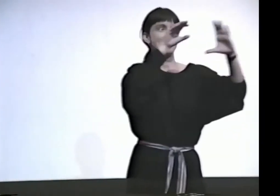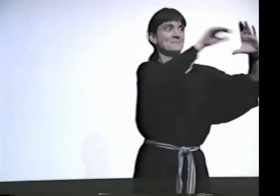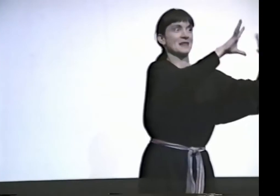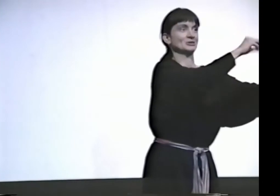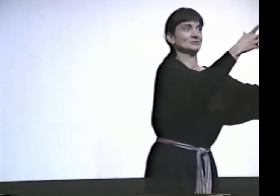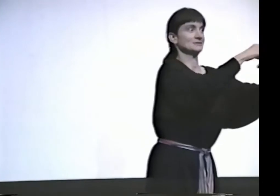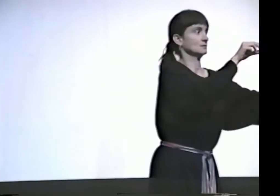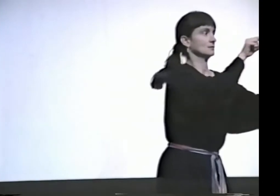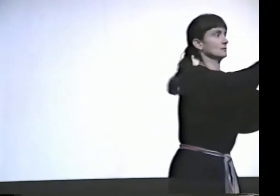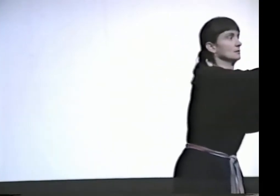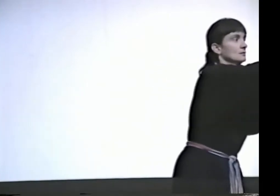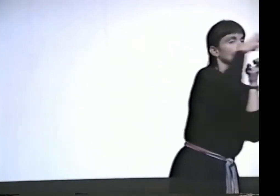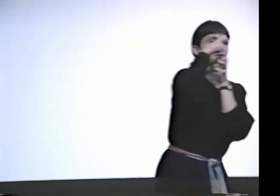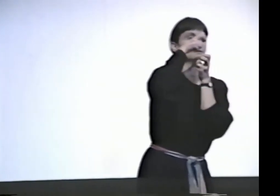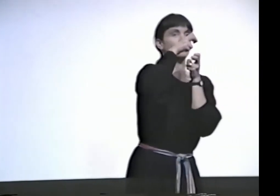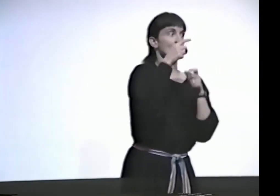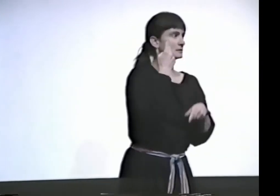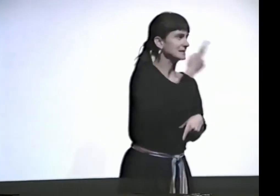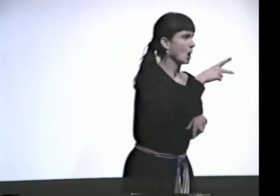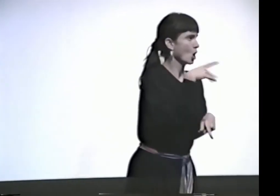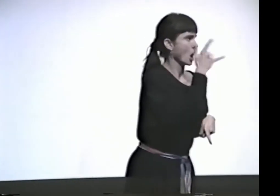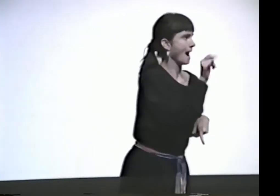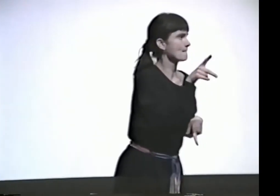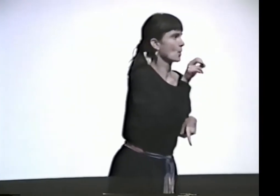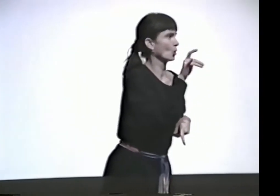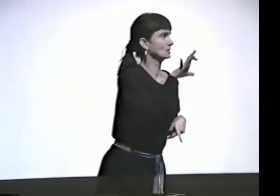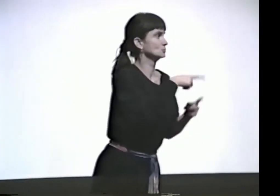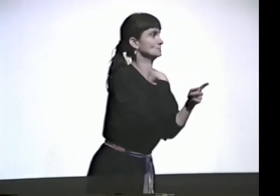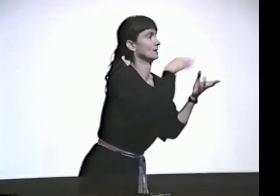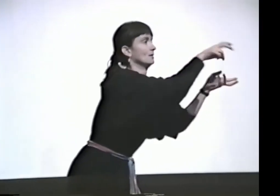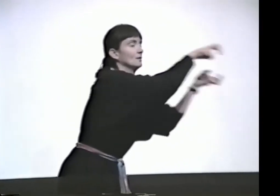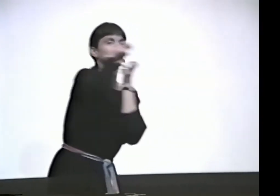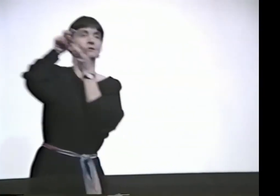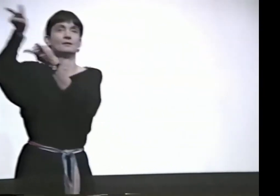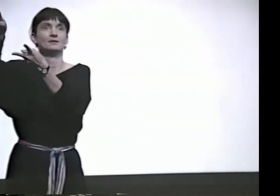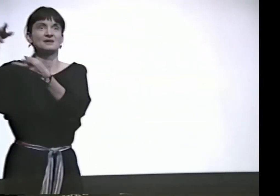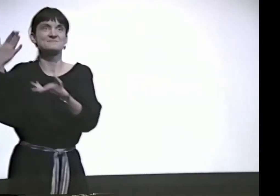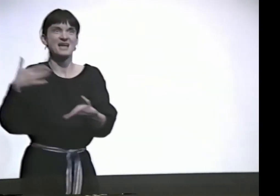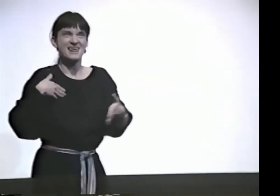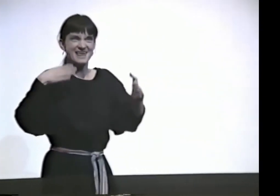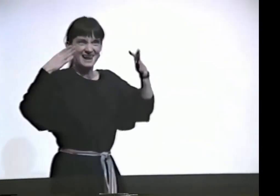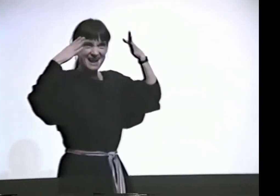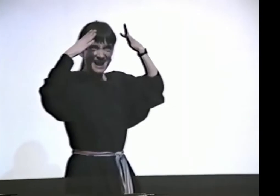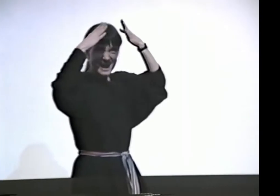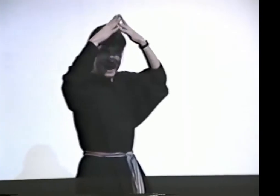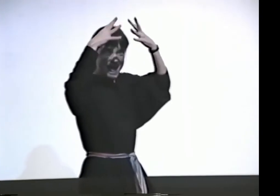I MIGHT TAKE SHORT IMAGES, CONCISE IMAGES, AND PUT THEM OUT.